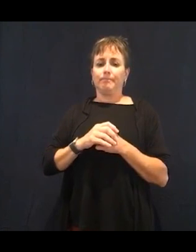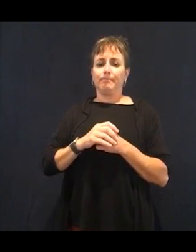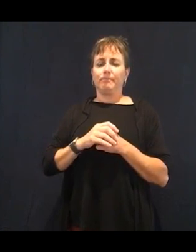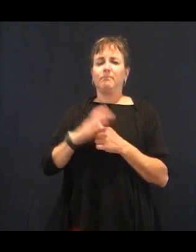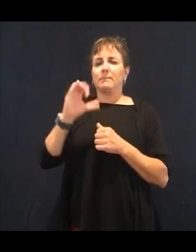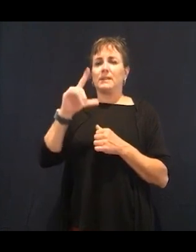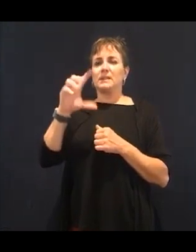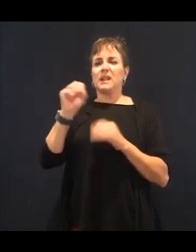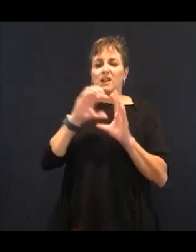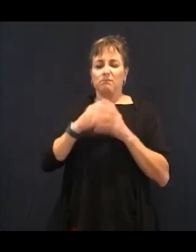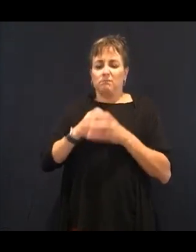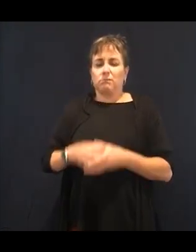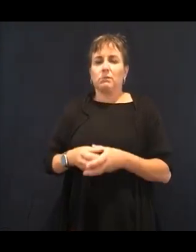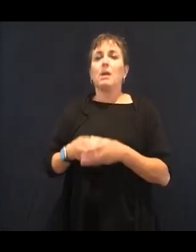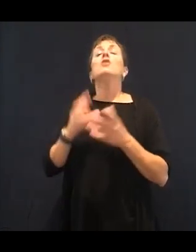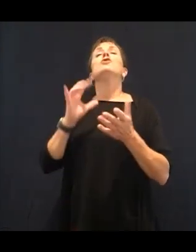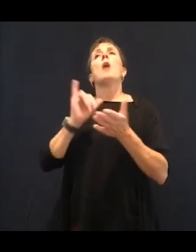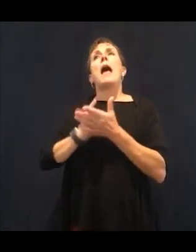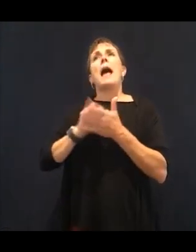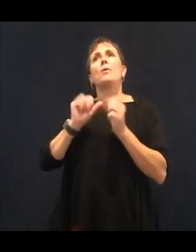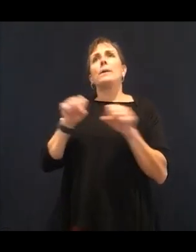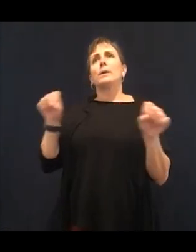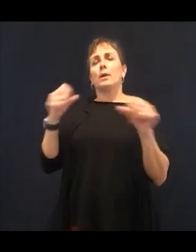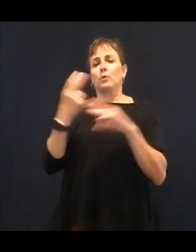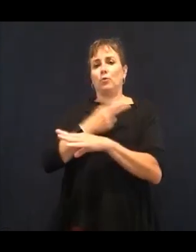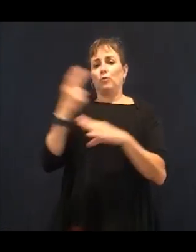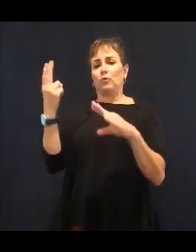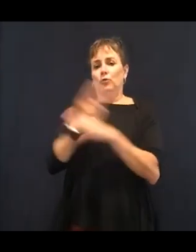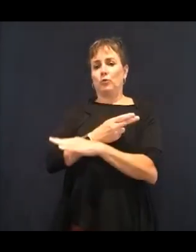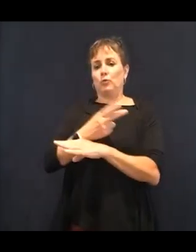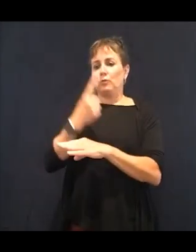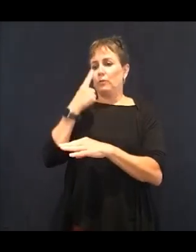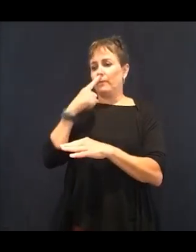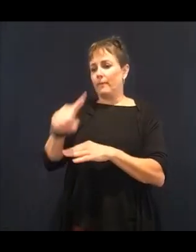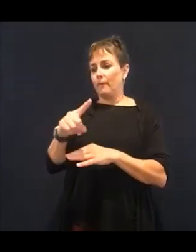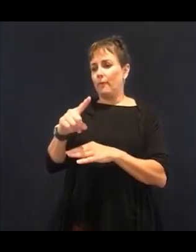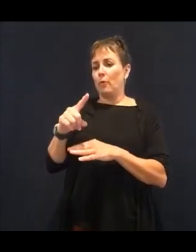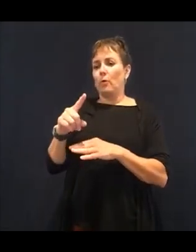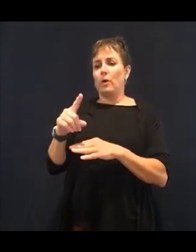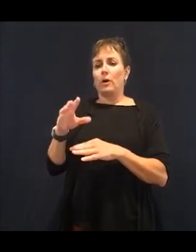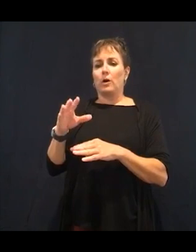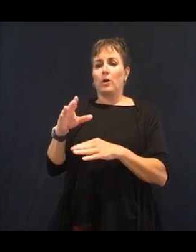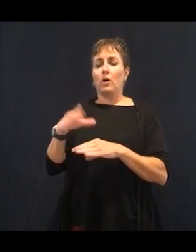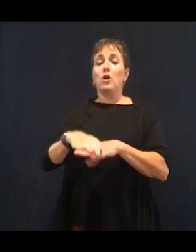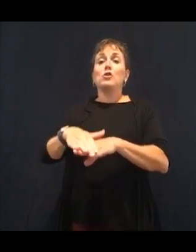disease or we can use it to heal our body and just change over